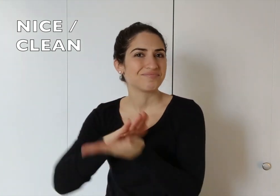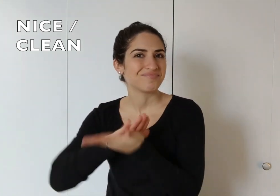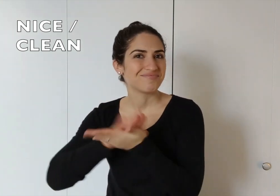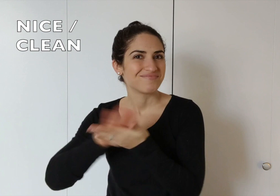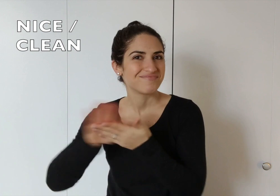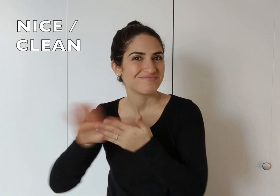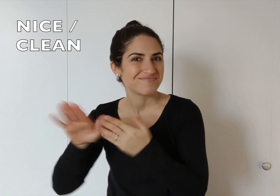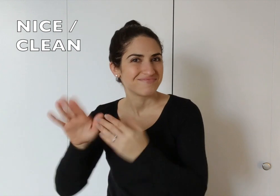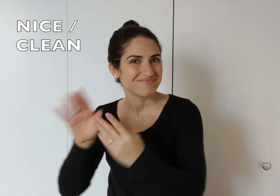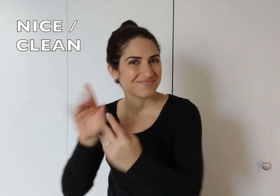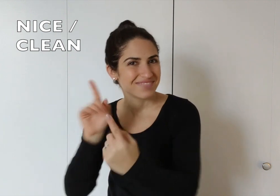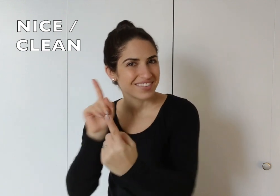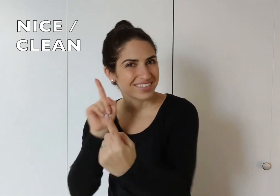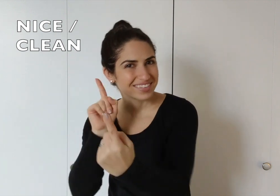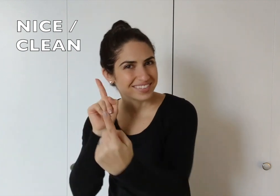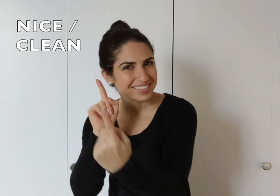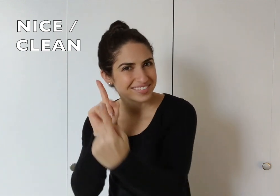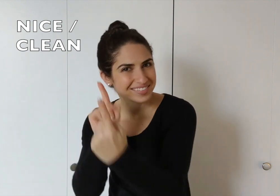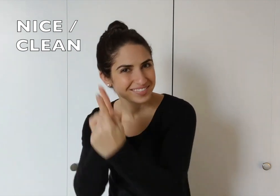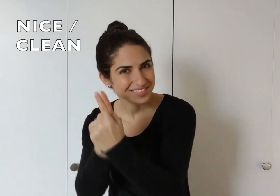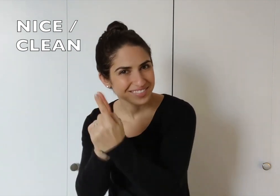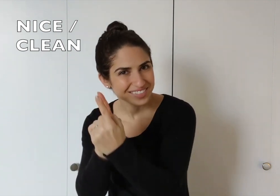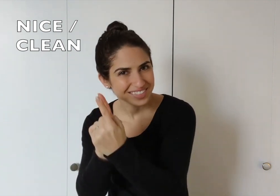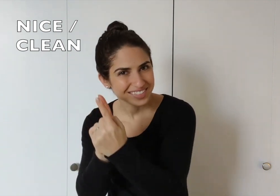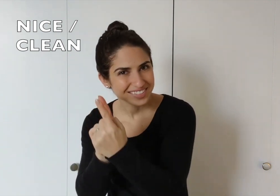"Nice to meet you."